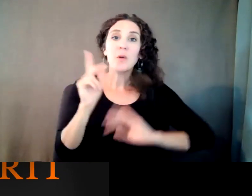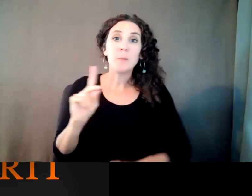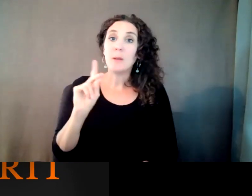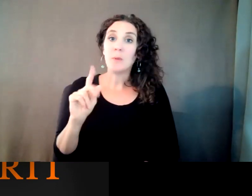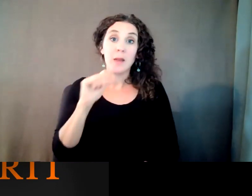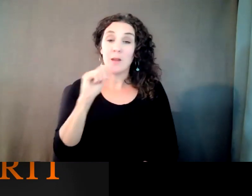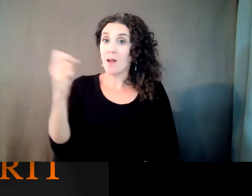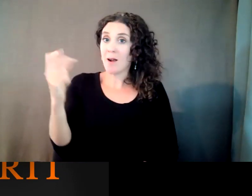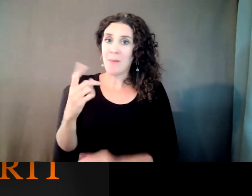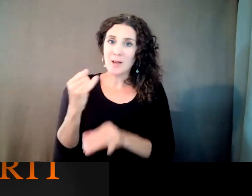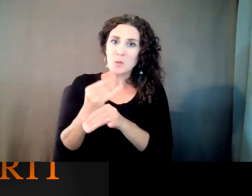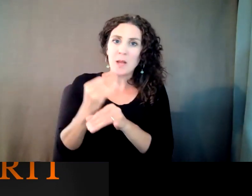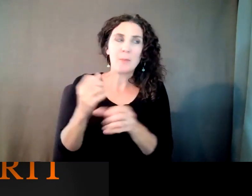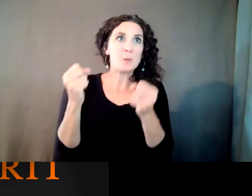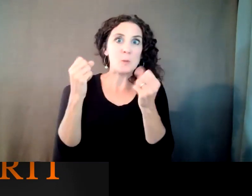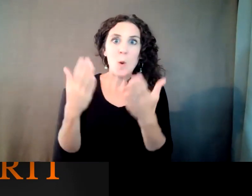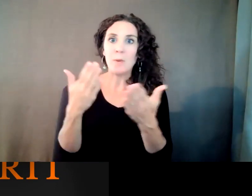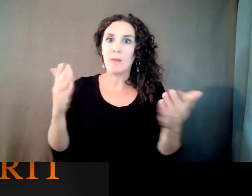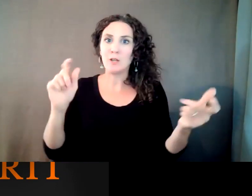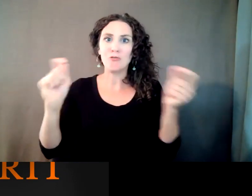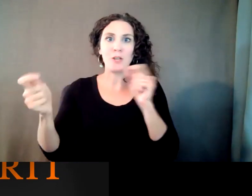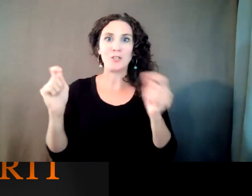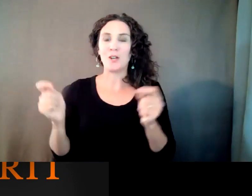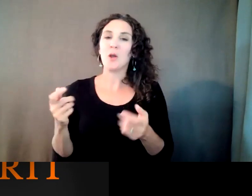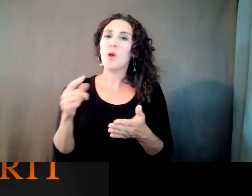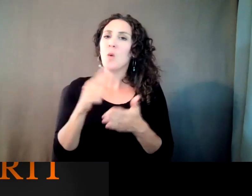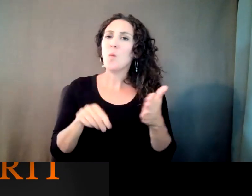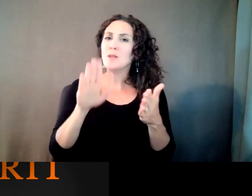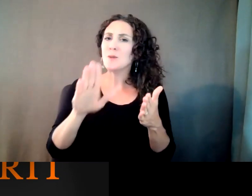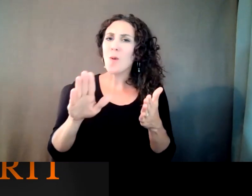obviously a lot has changed. Kind of what's your impression of all of the new and exciting